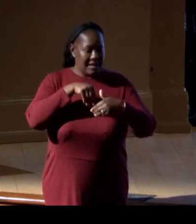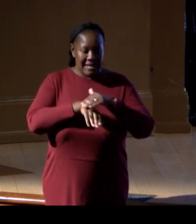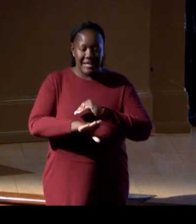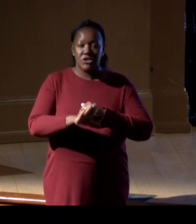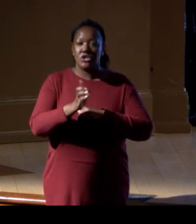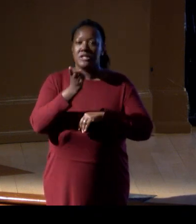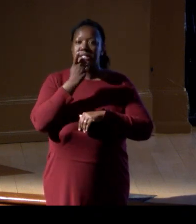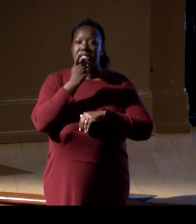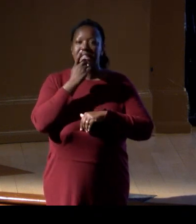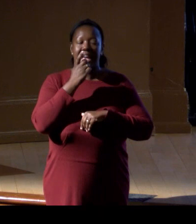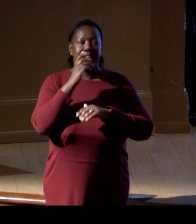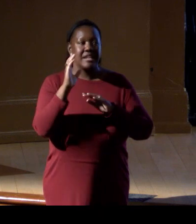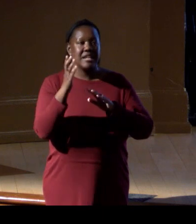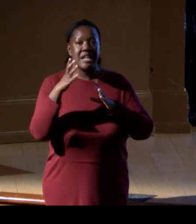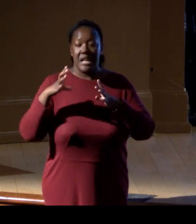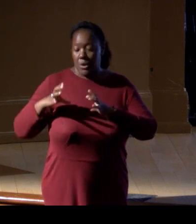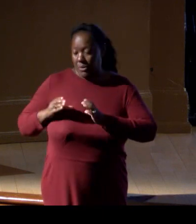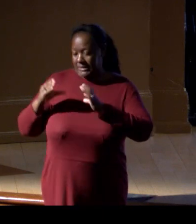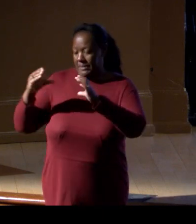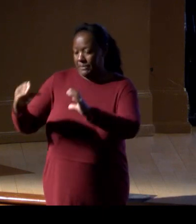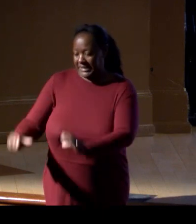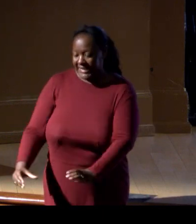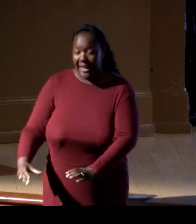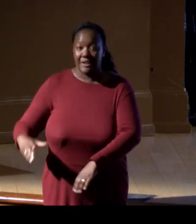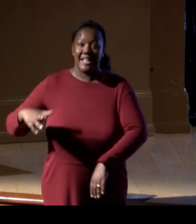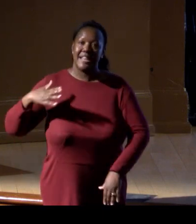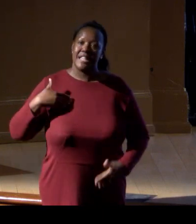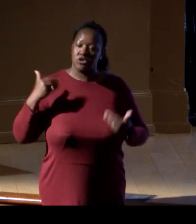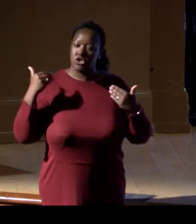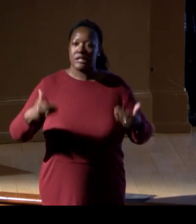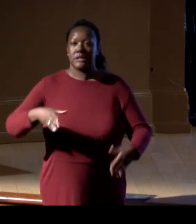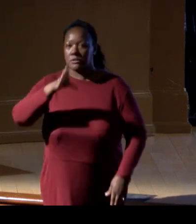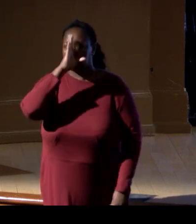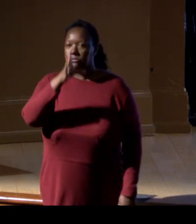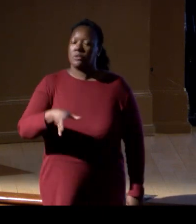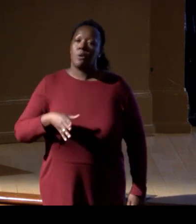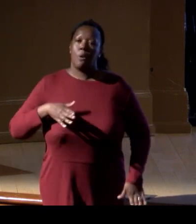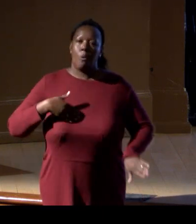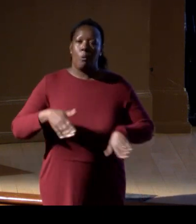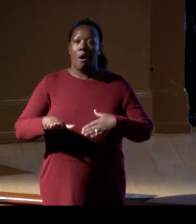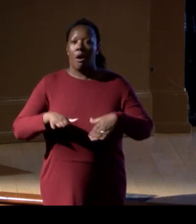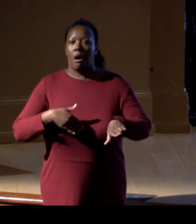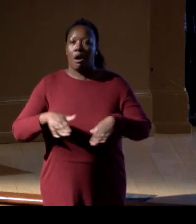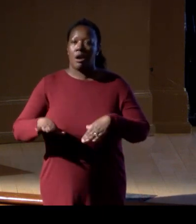he wanted to be put down, and just walked straight to one of the skeletons.